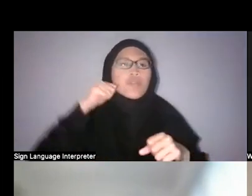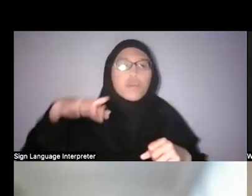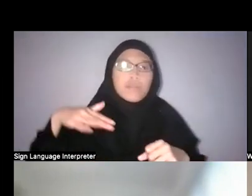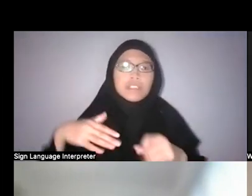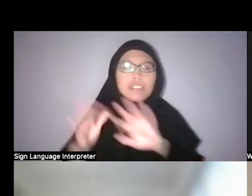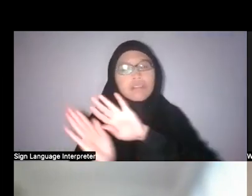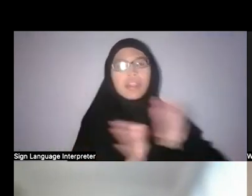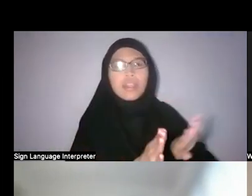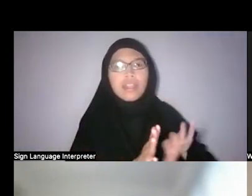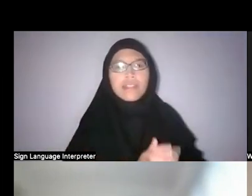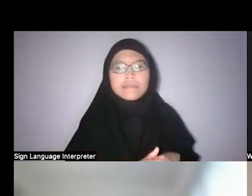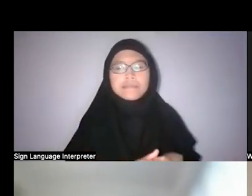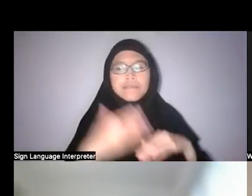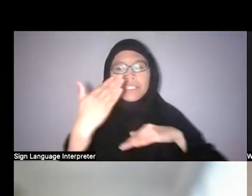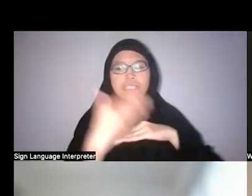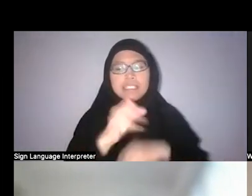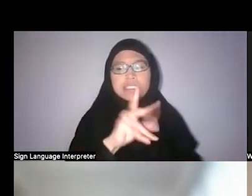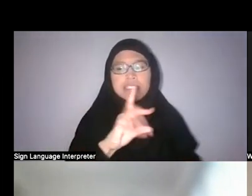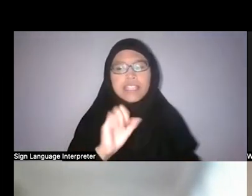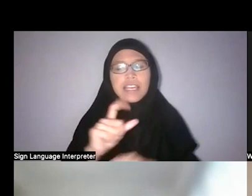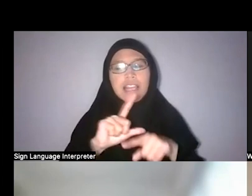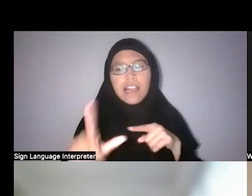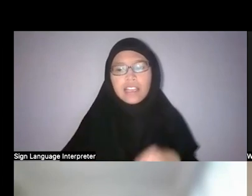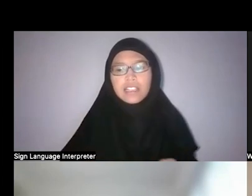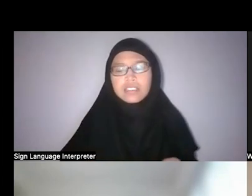And it was really I think only in 2016 or '17